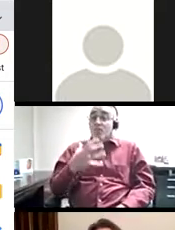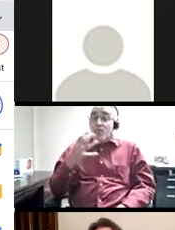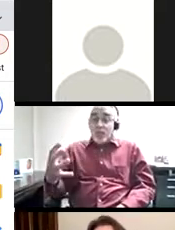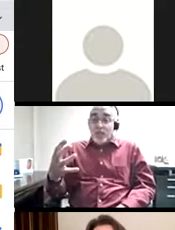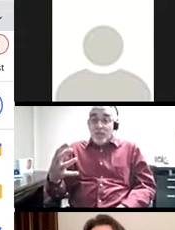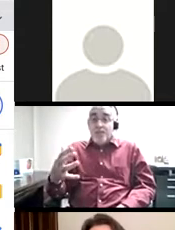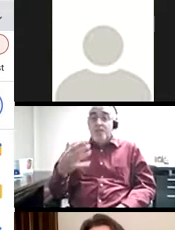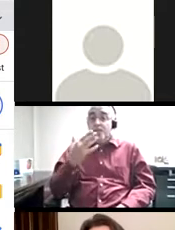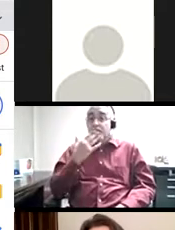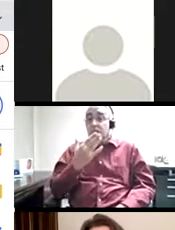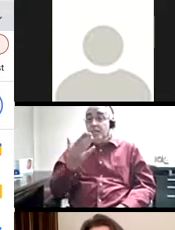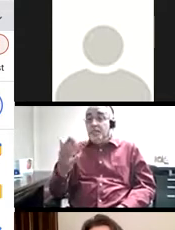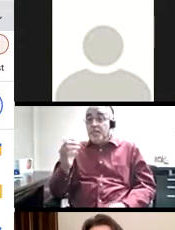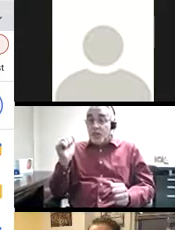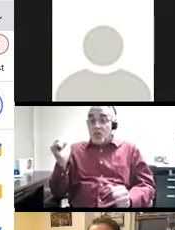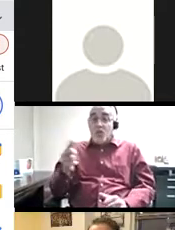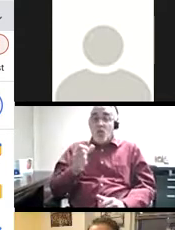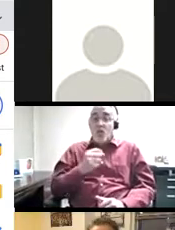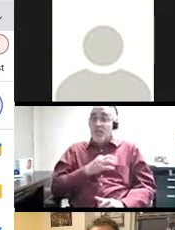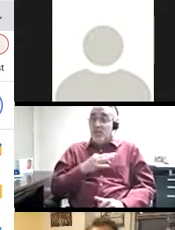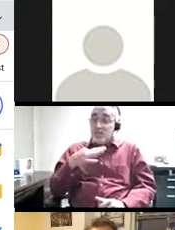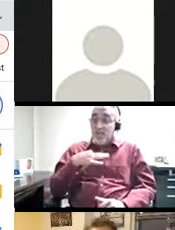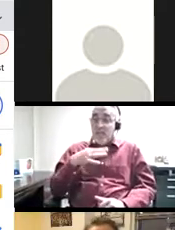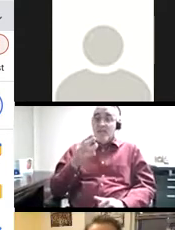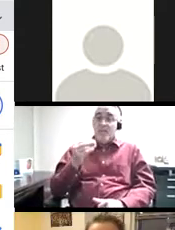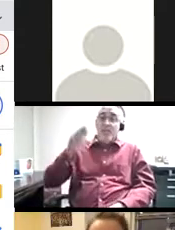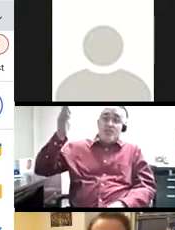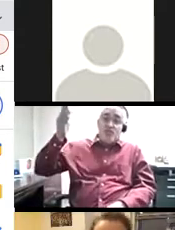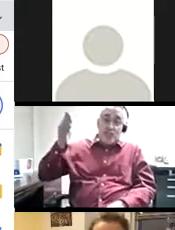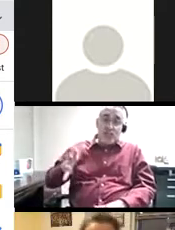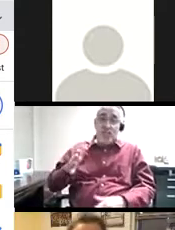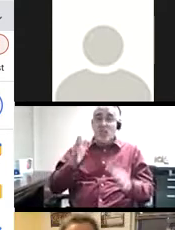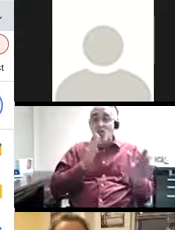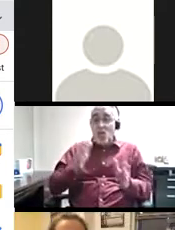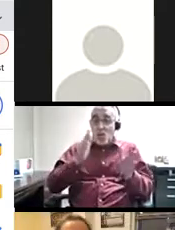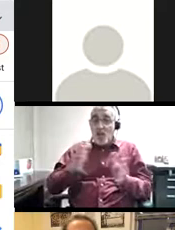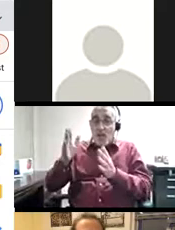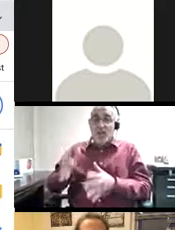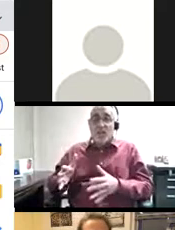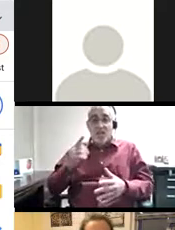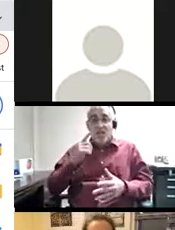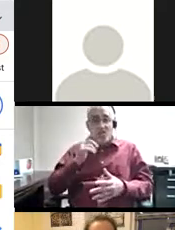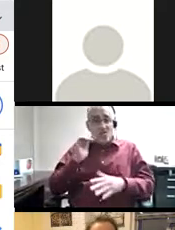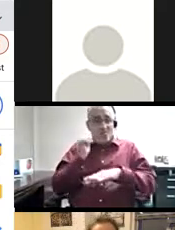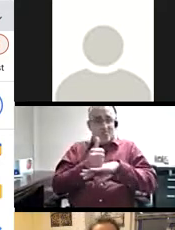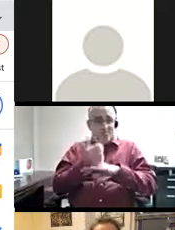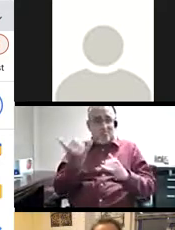Thank you so much. Thank you to all of our faculty fellows and presenter organizers for putting this